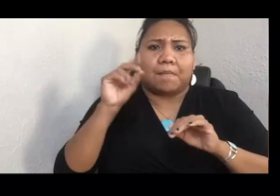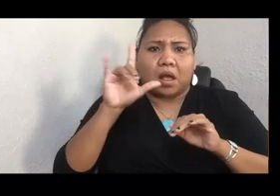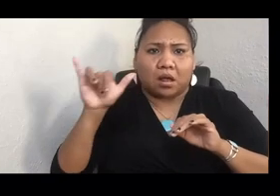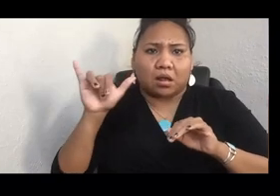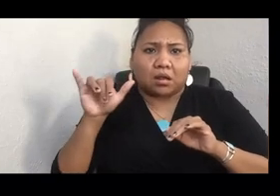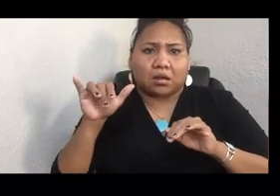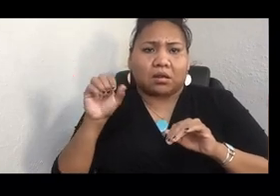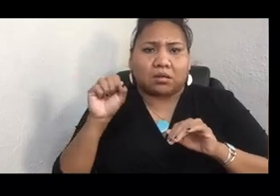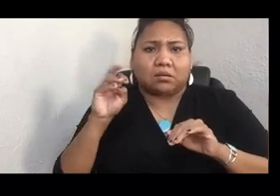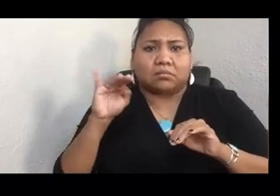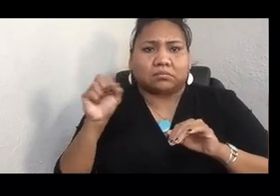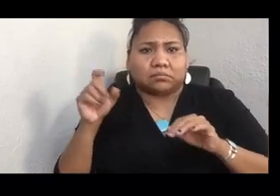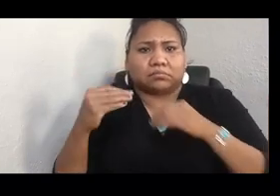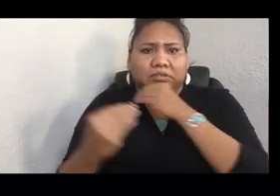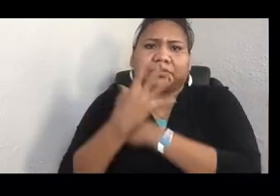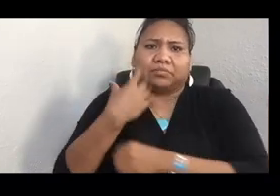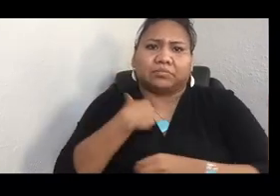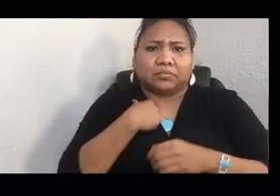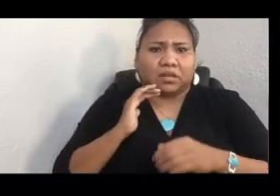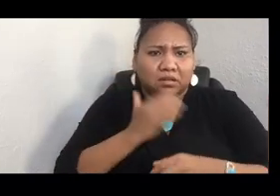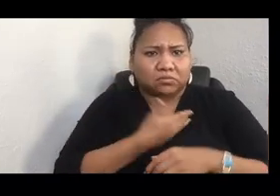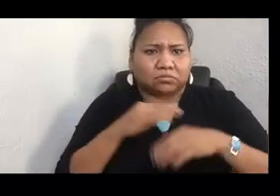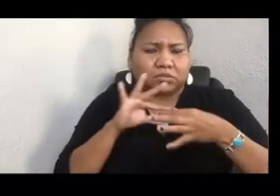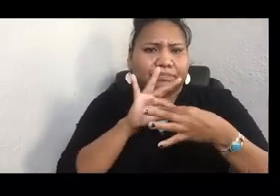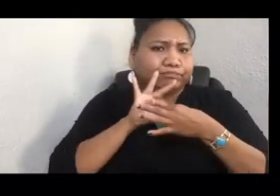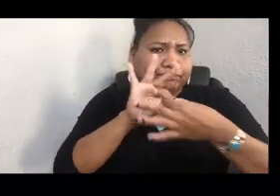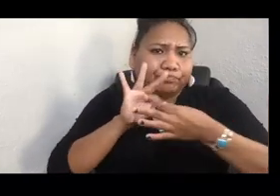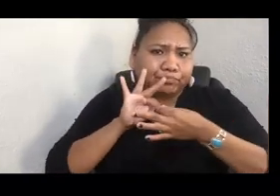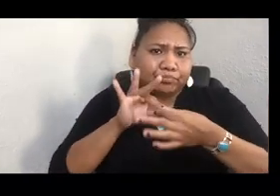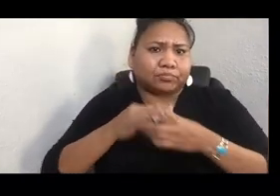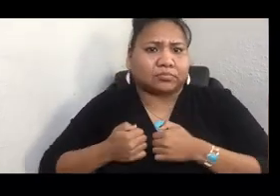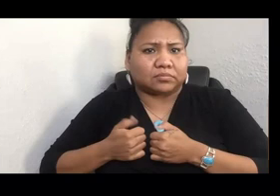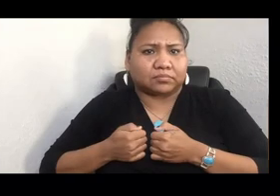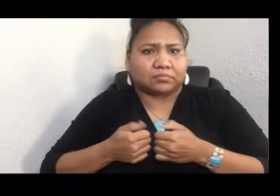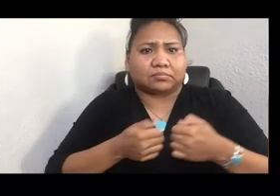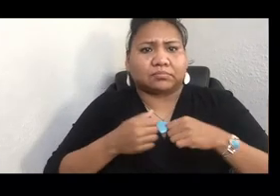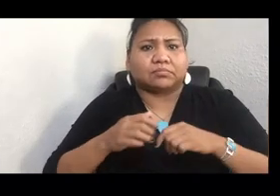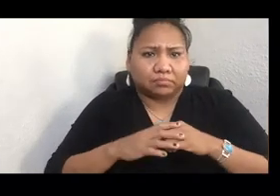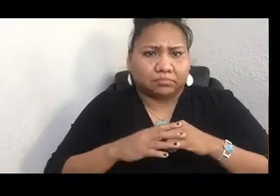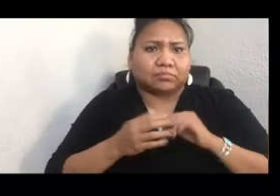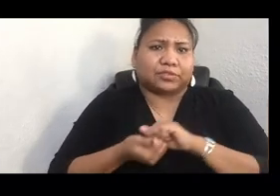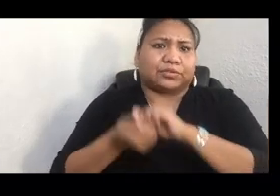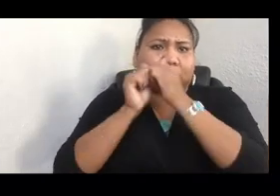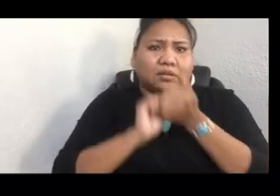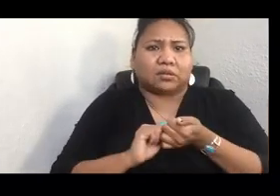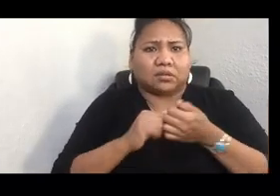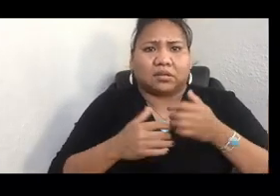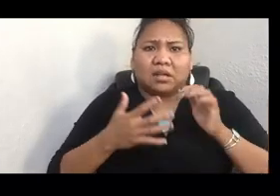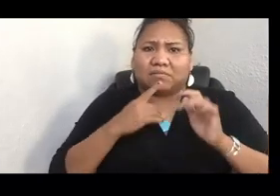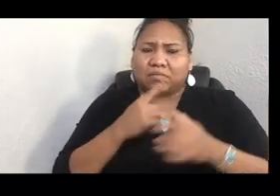We know that colonization has done a number on the way that we love. When I showed my mom this title, my mom said,